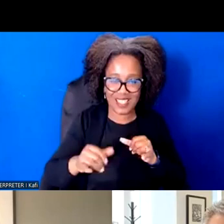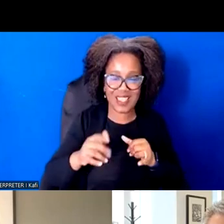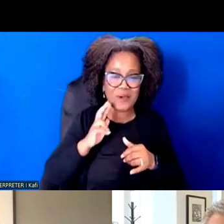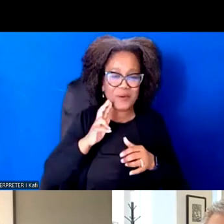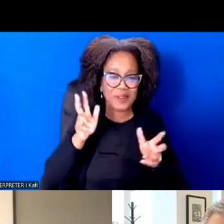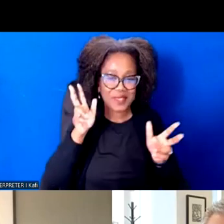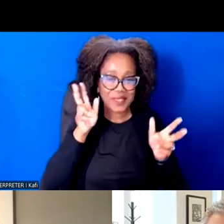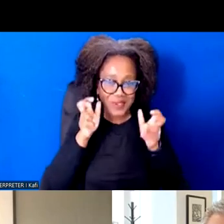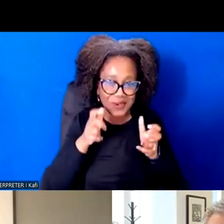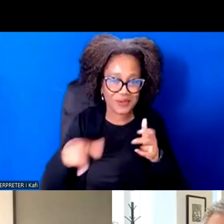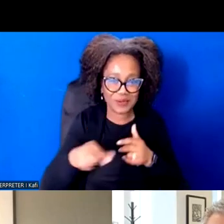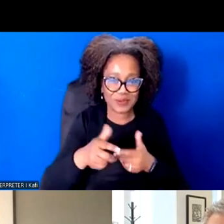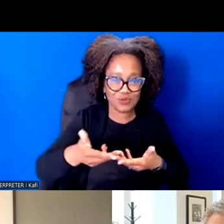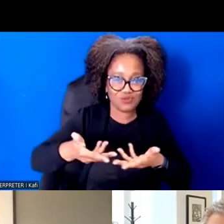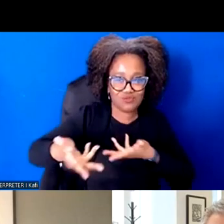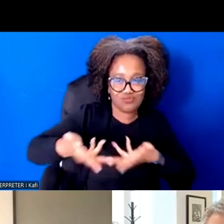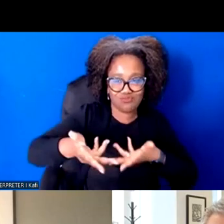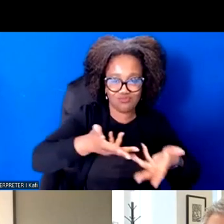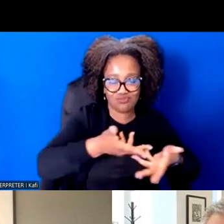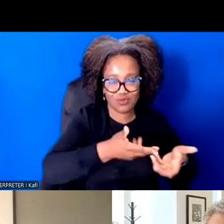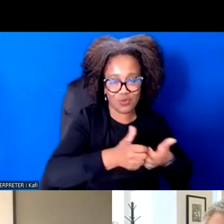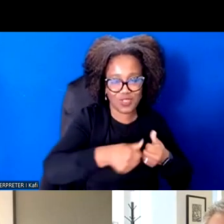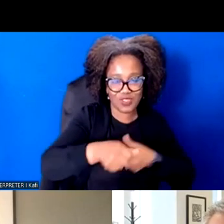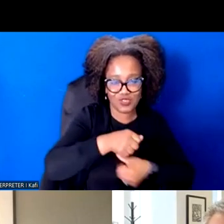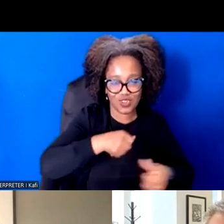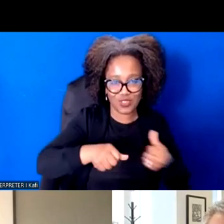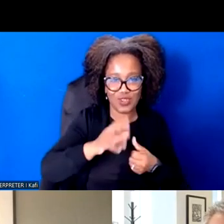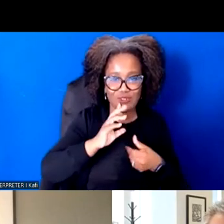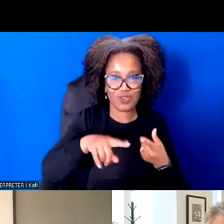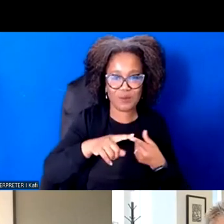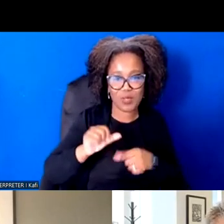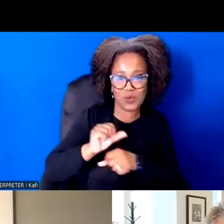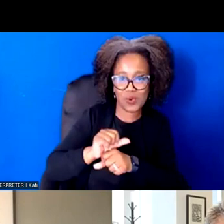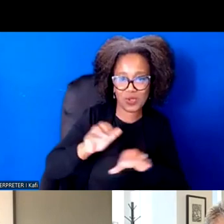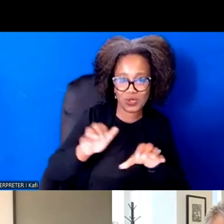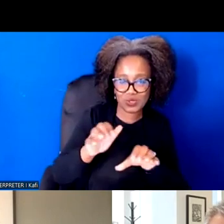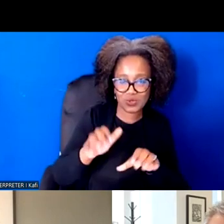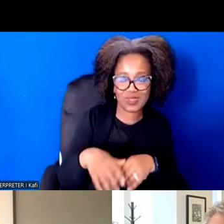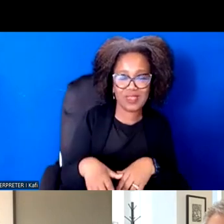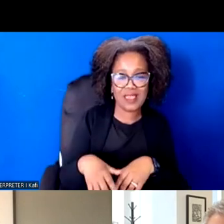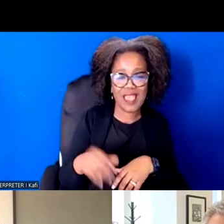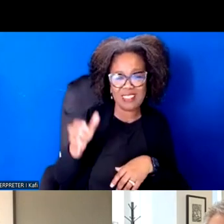And I invite the three of you to really talk about what these concepts look like and practice together.